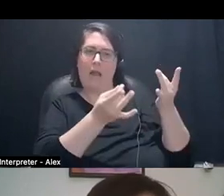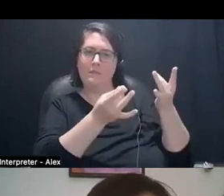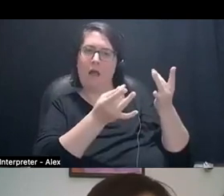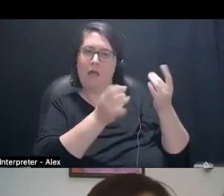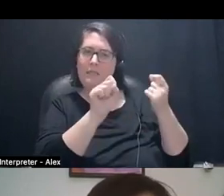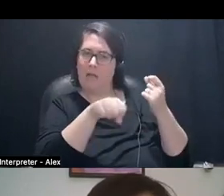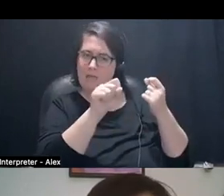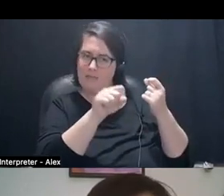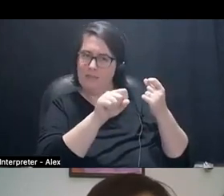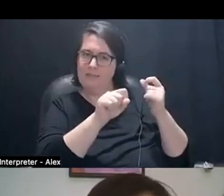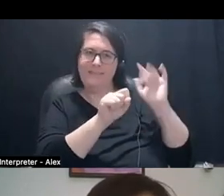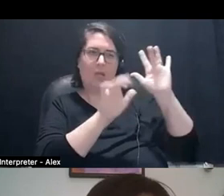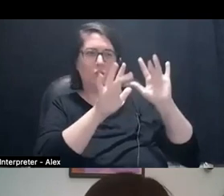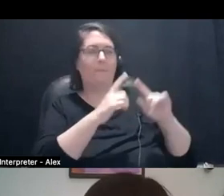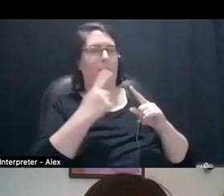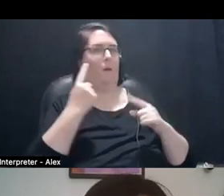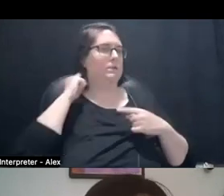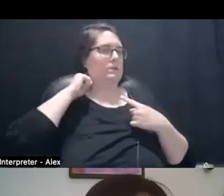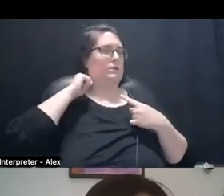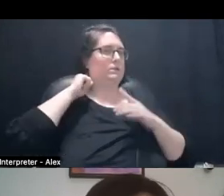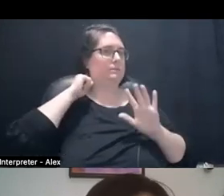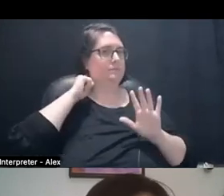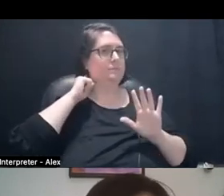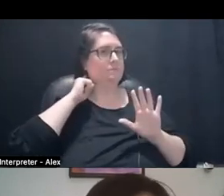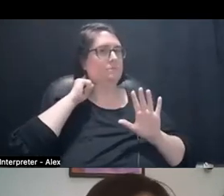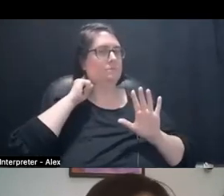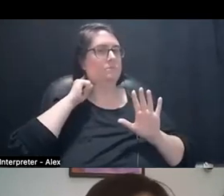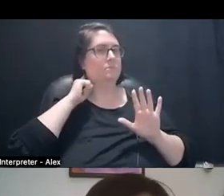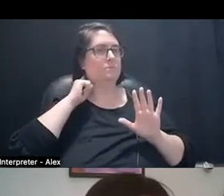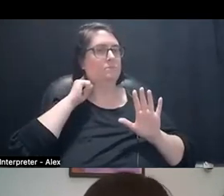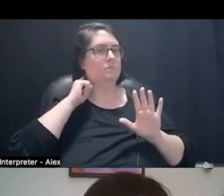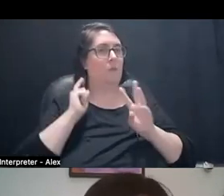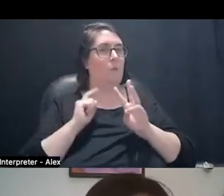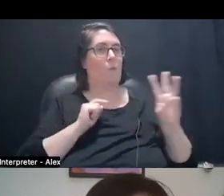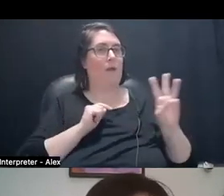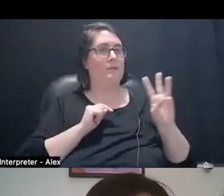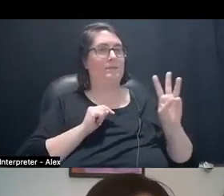I'm, I'm always cognizant of the fact that like you're like the Western model of an art gallery